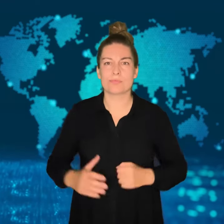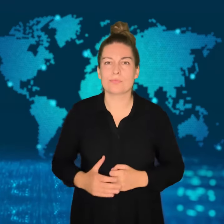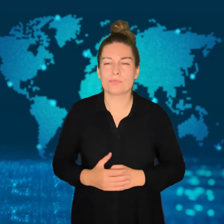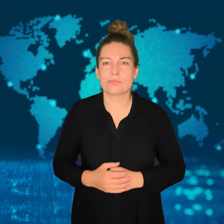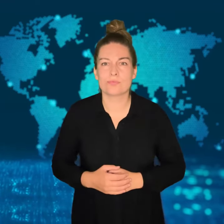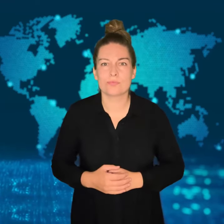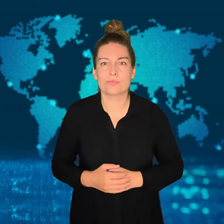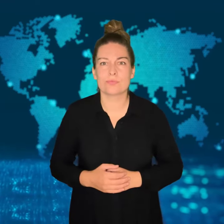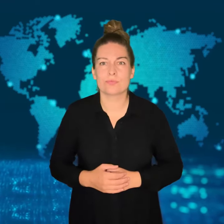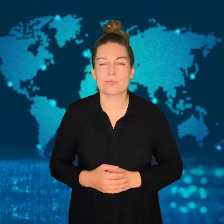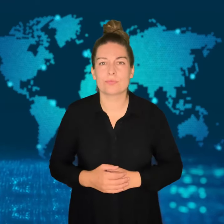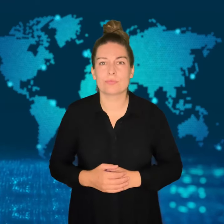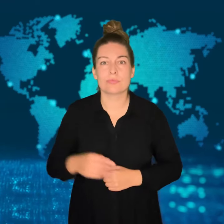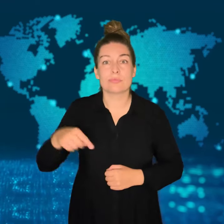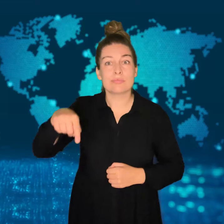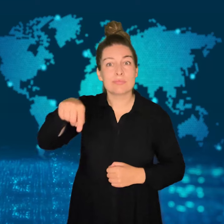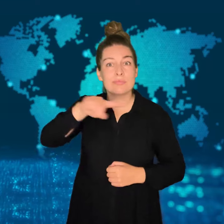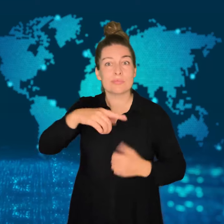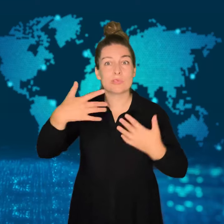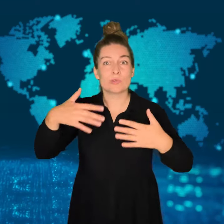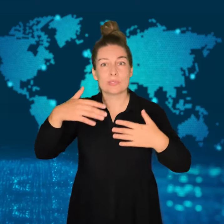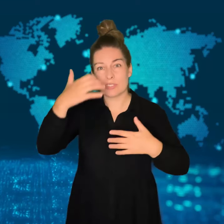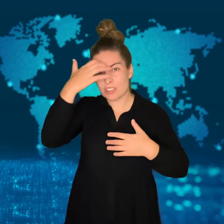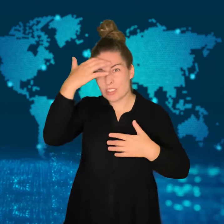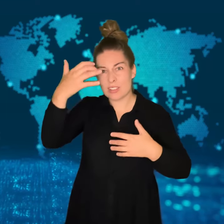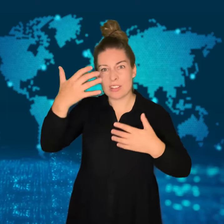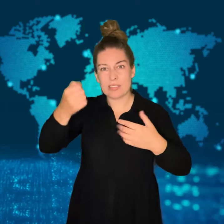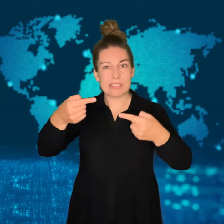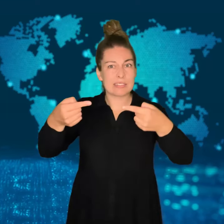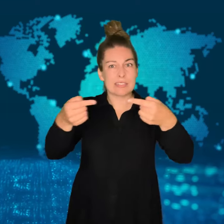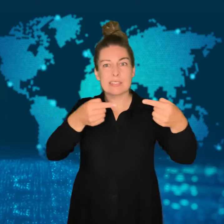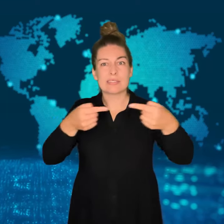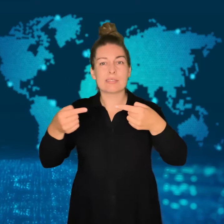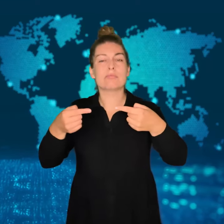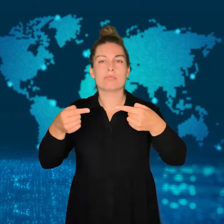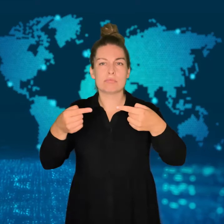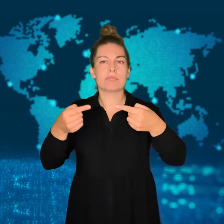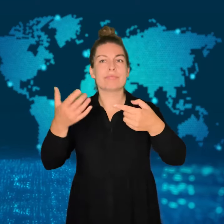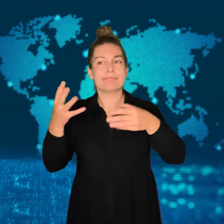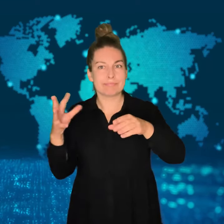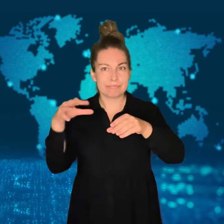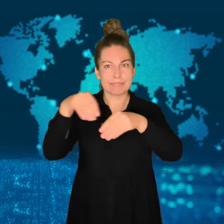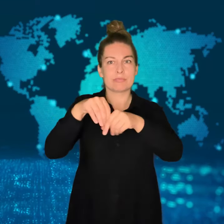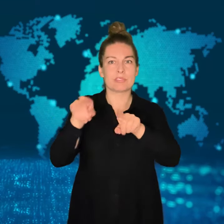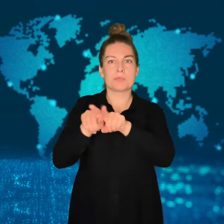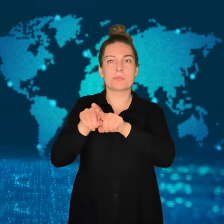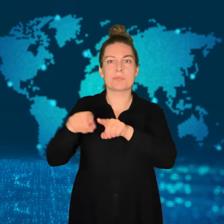The rival governments are backed by their own militias.